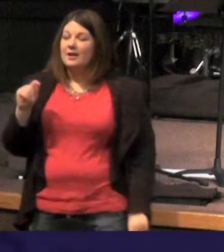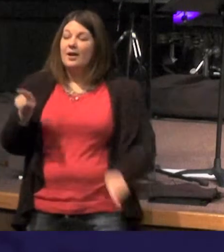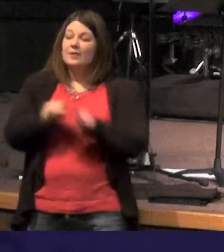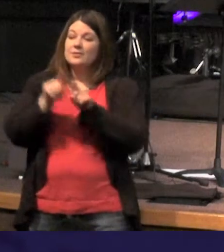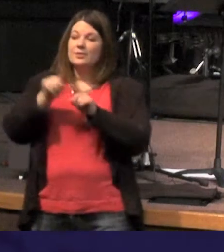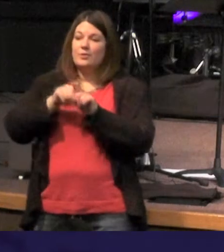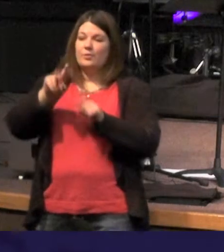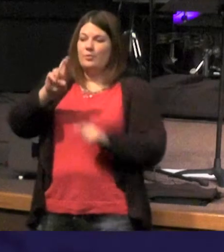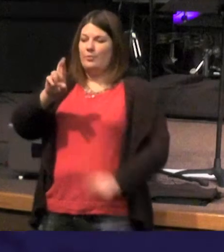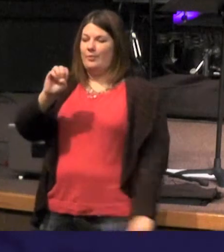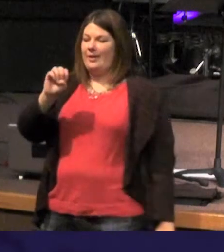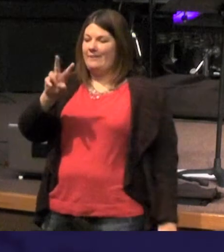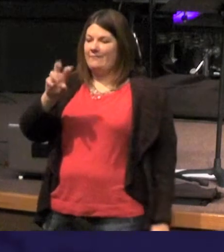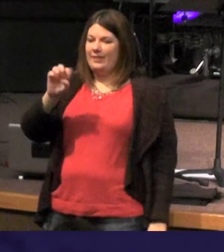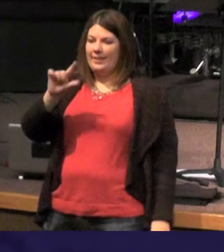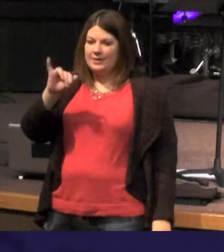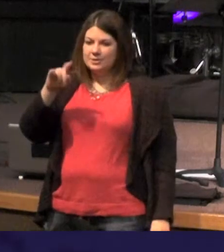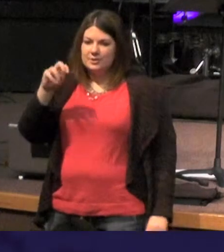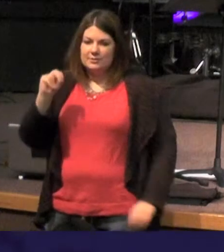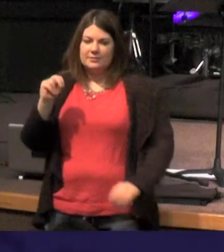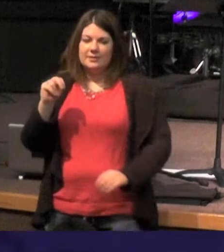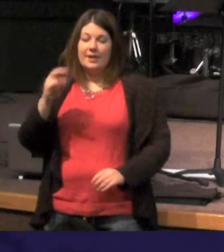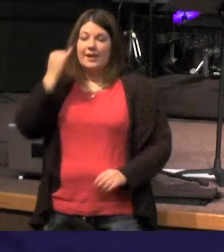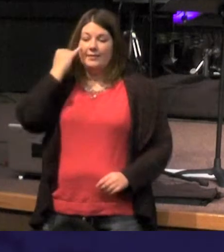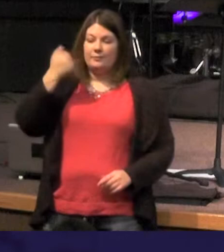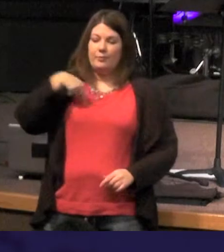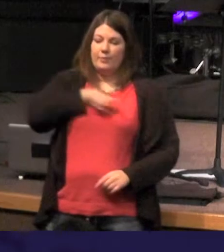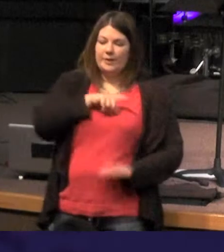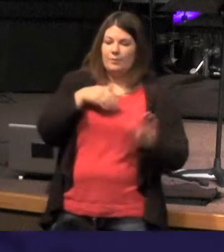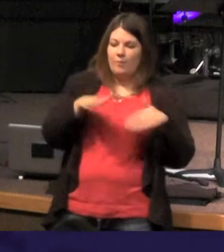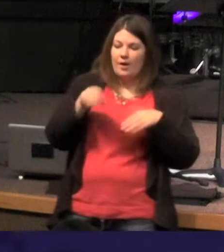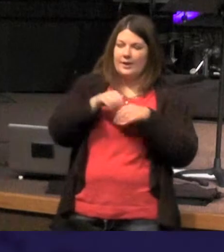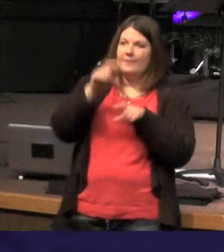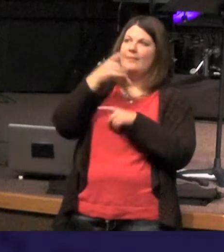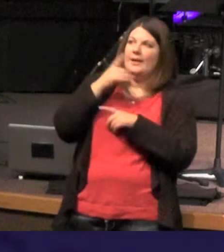notice 1st John - if we walk in the light as he is in the light